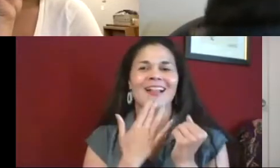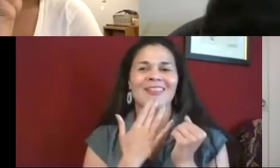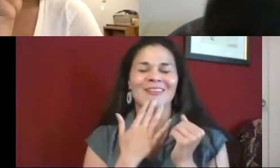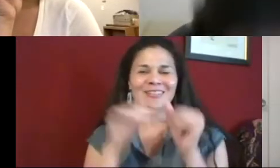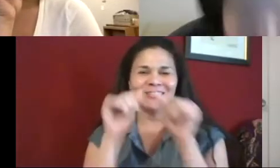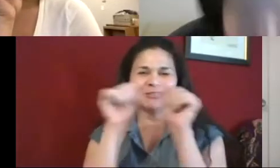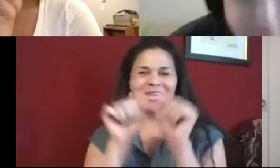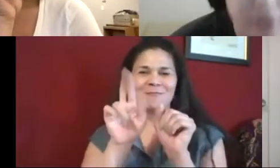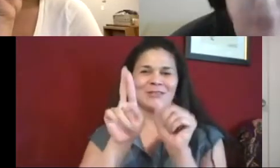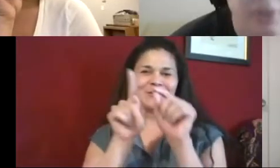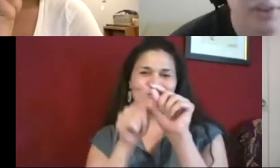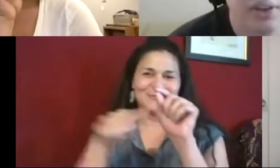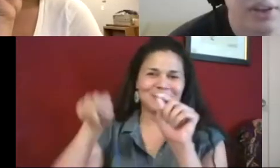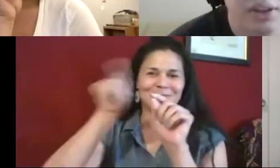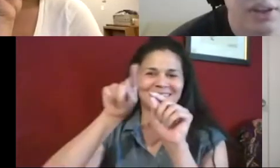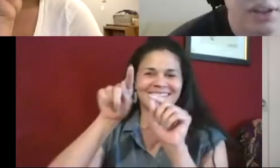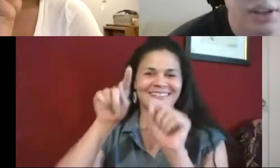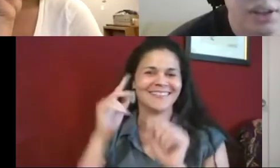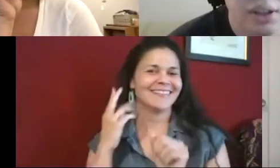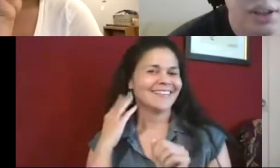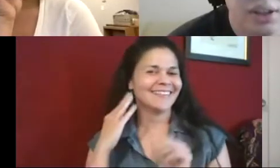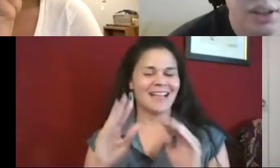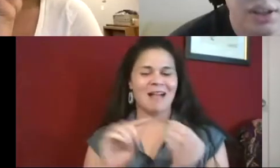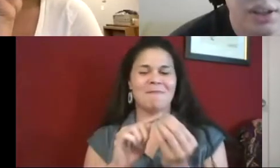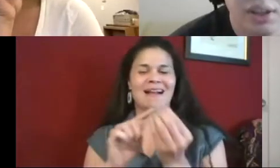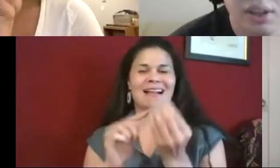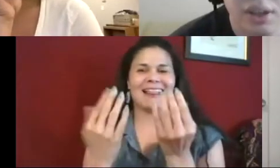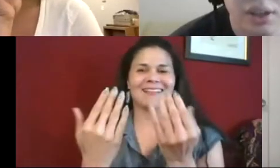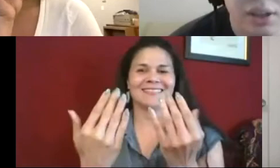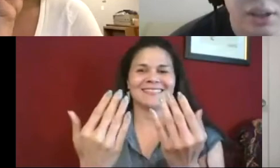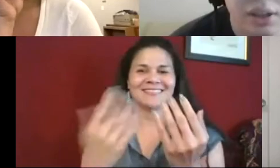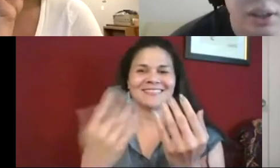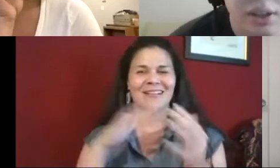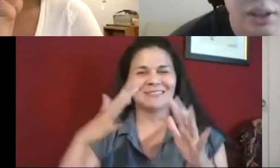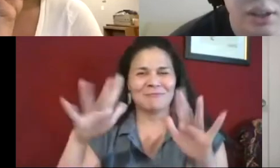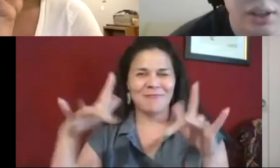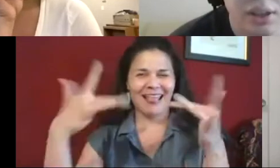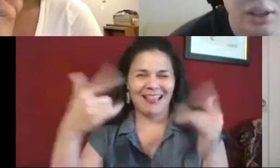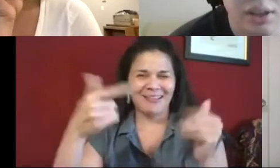family shirt, and a pair of earrings in the shape of a 'U'.I